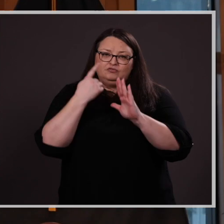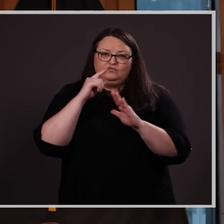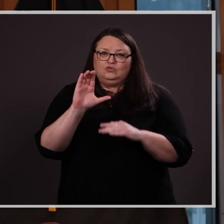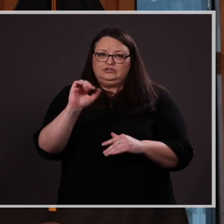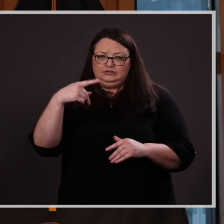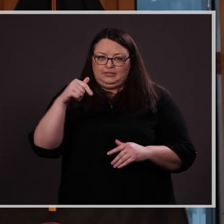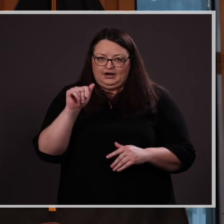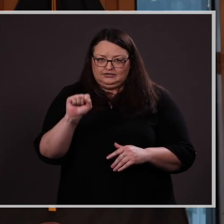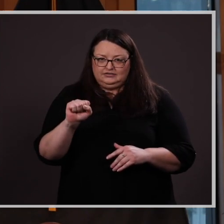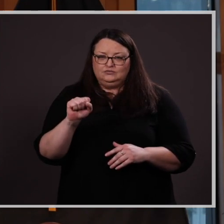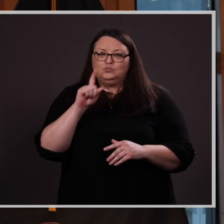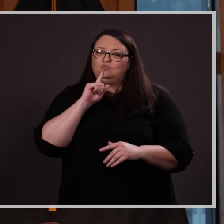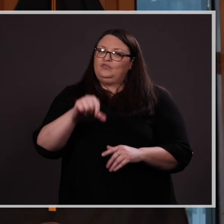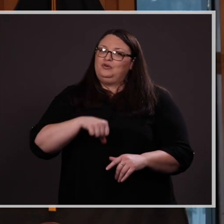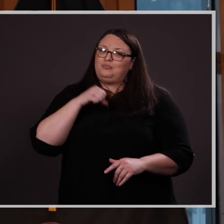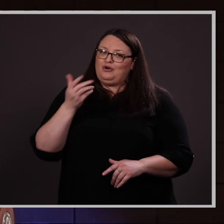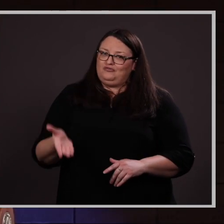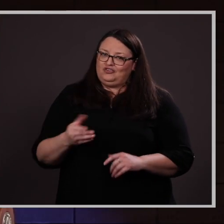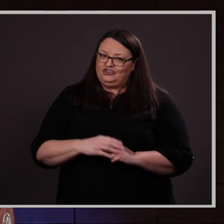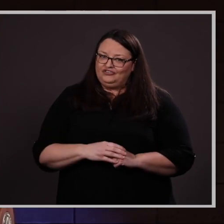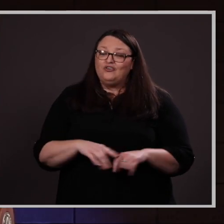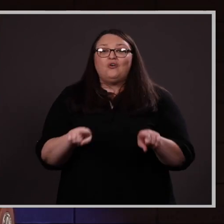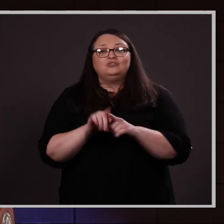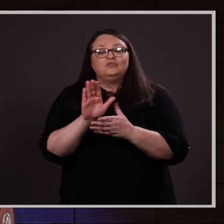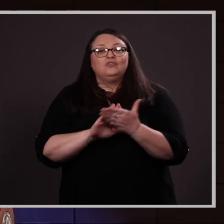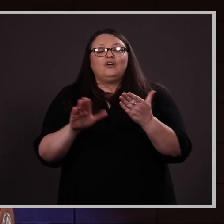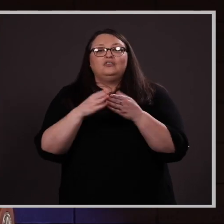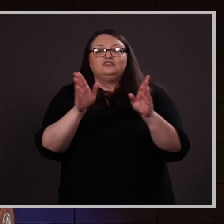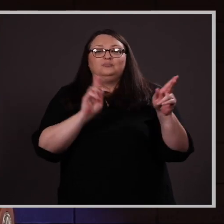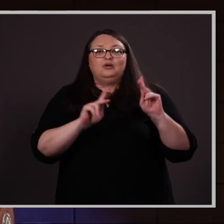and we are very proud of her. Also, from the College of Public Affairs and